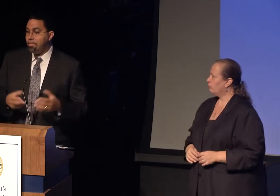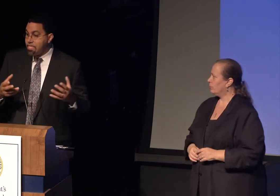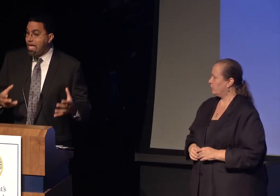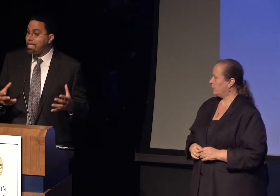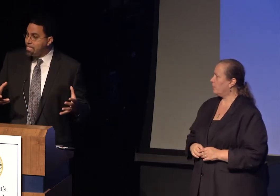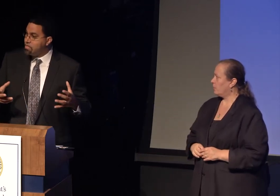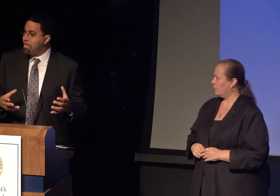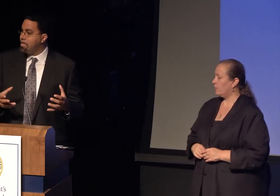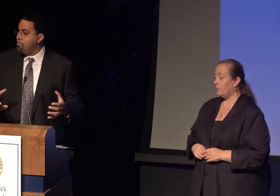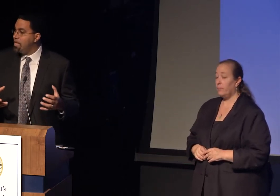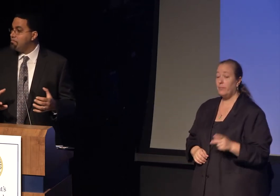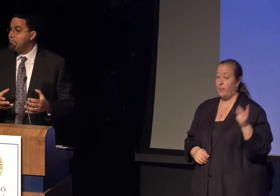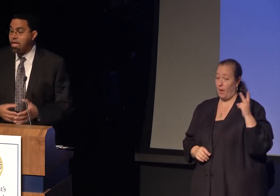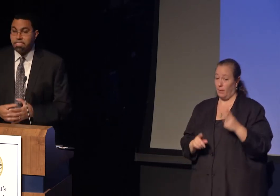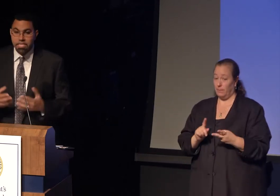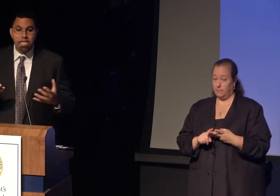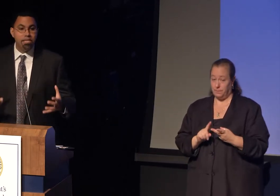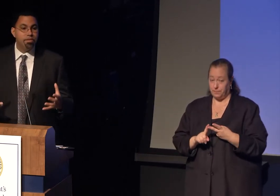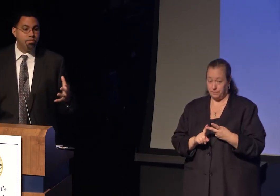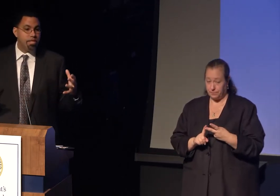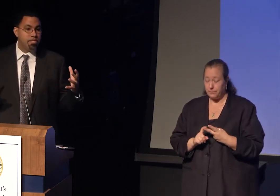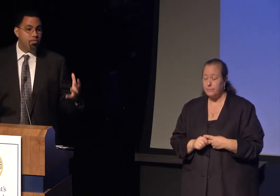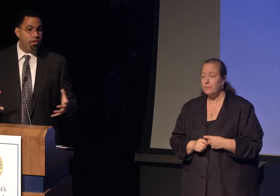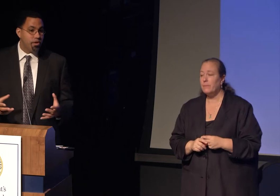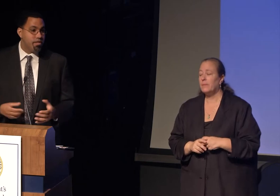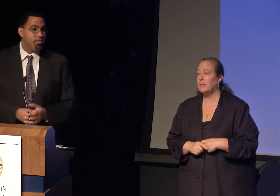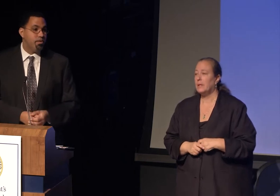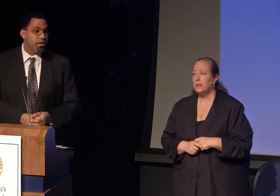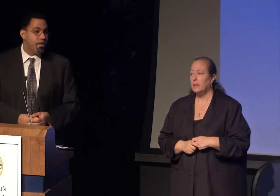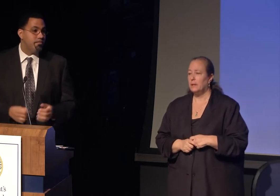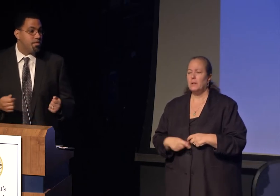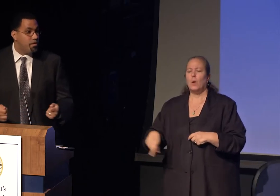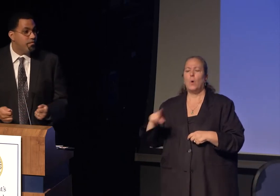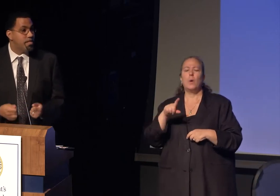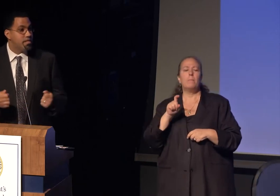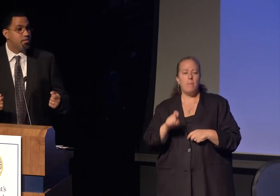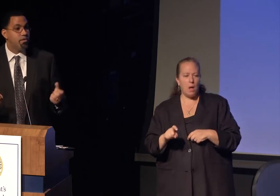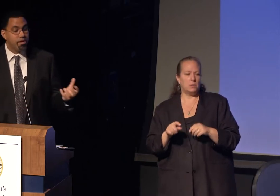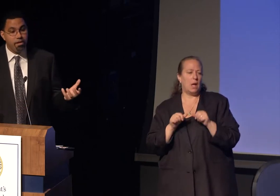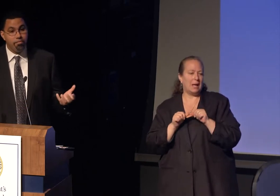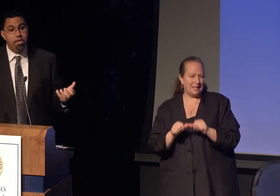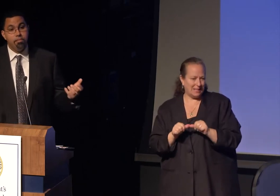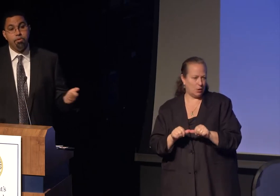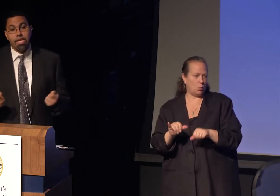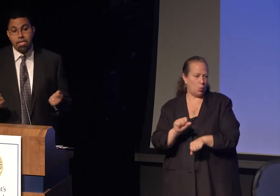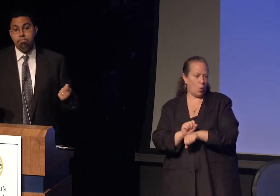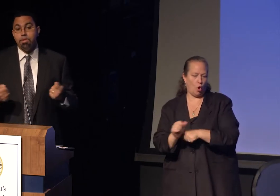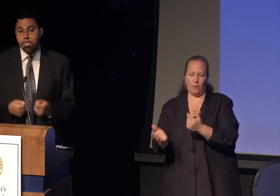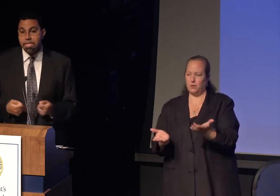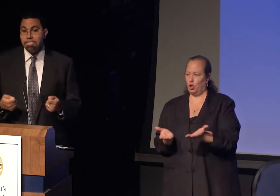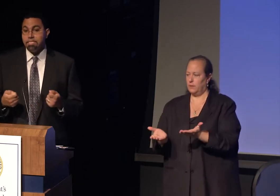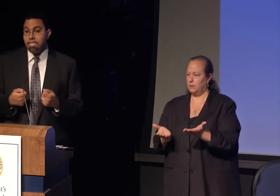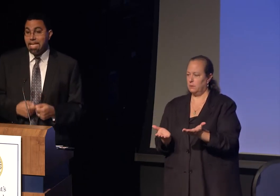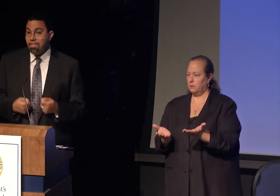The second is, we must continue this work, this work of service, this work of bringing communities together